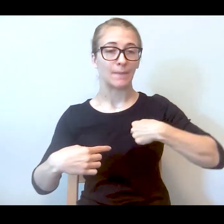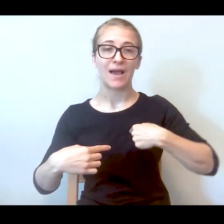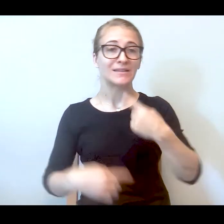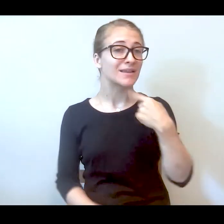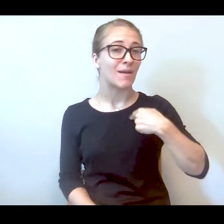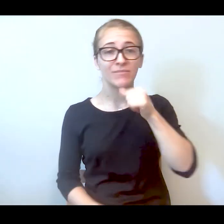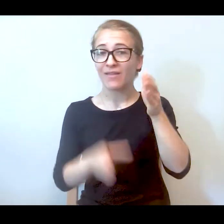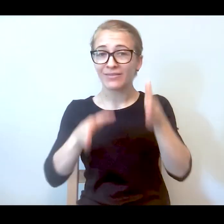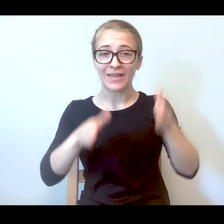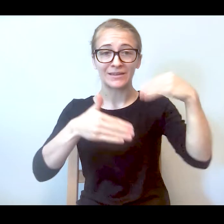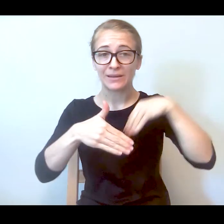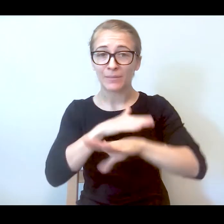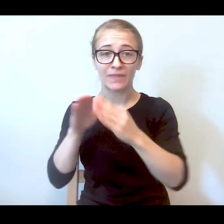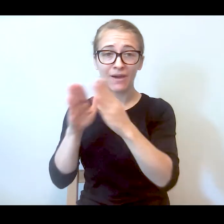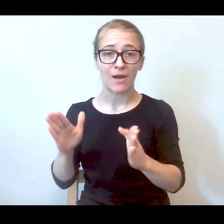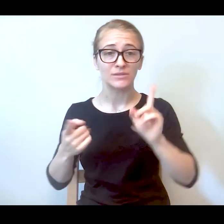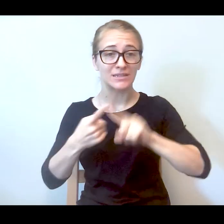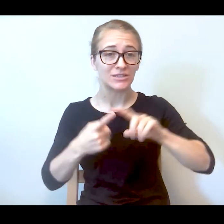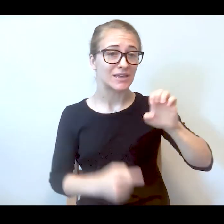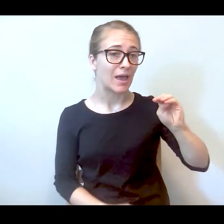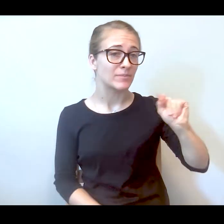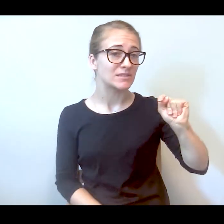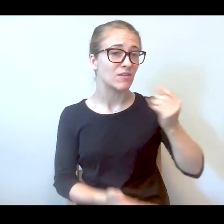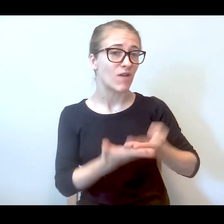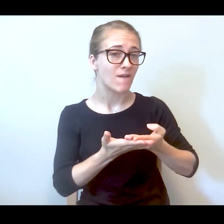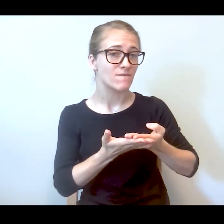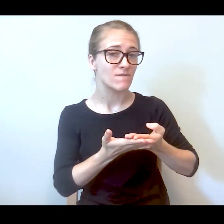you in until EMT arrives. As soon as I called there